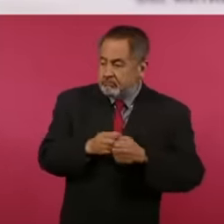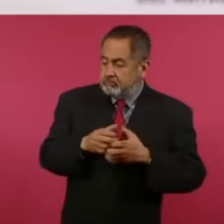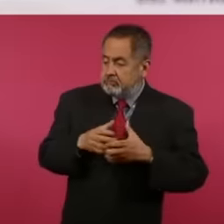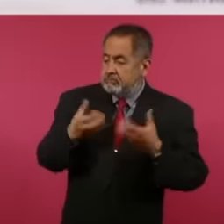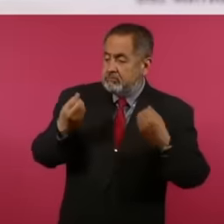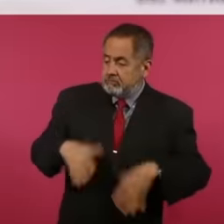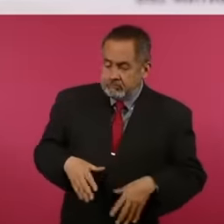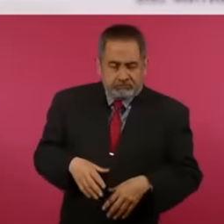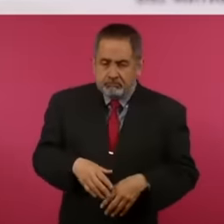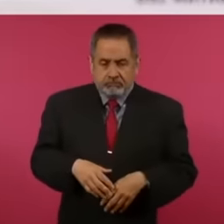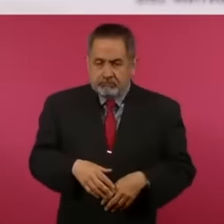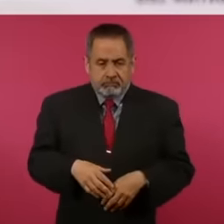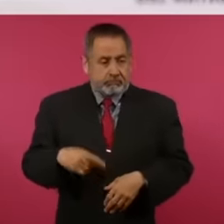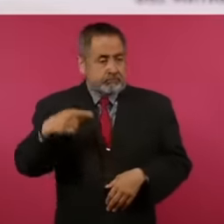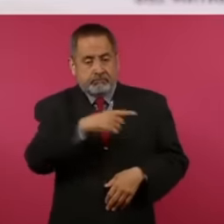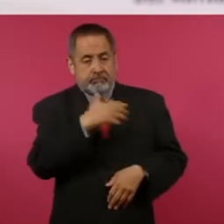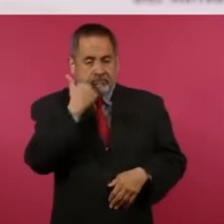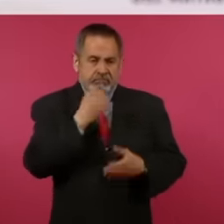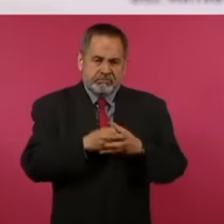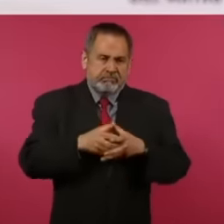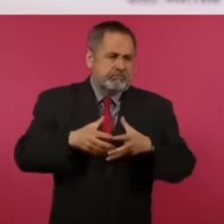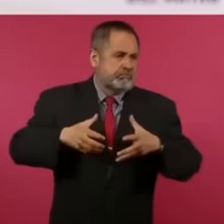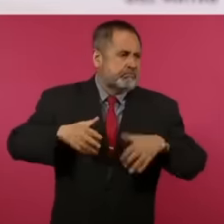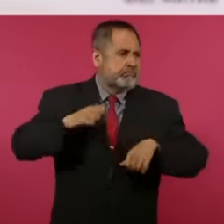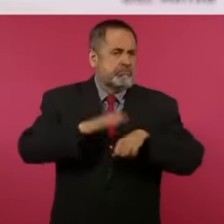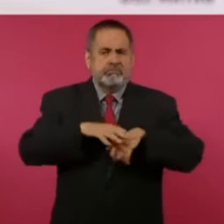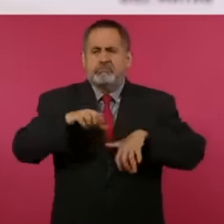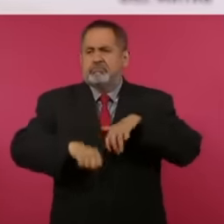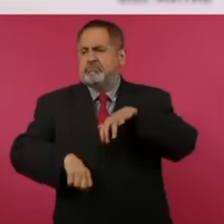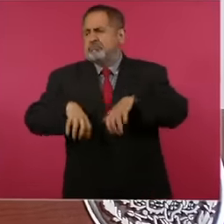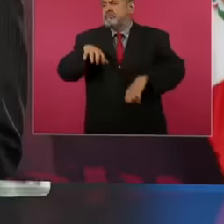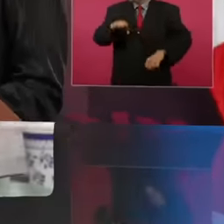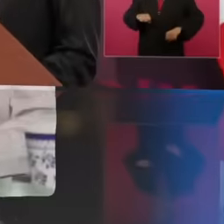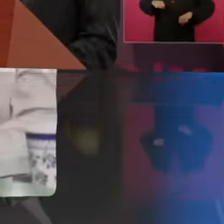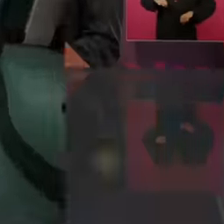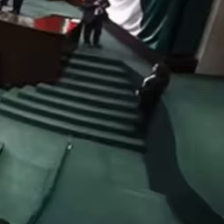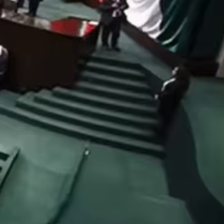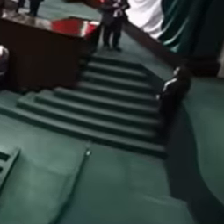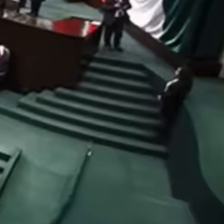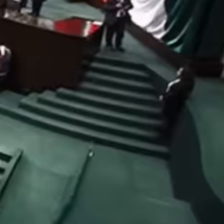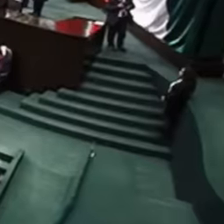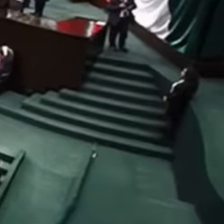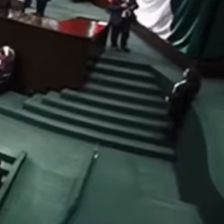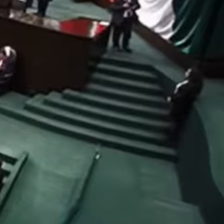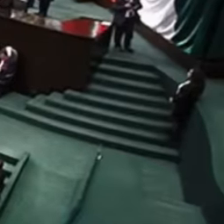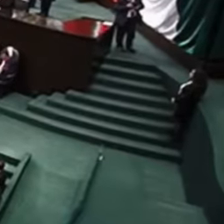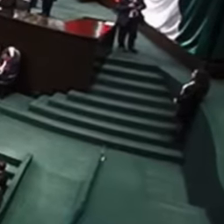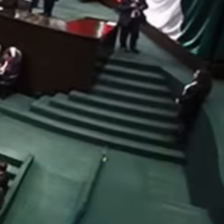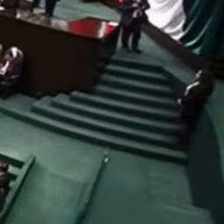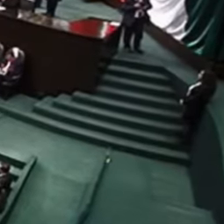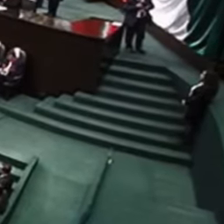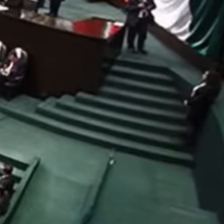happy about Morena's great triumph throughout the country. The chamber of deputies and senators